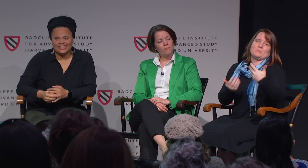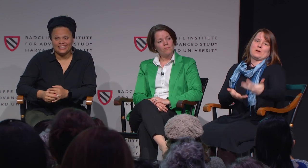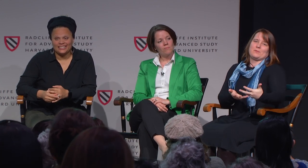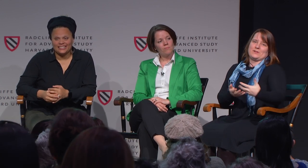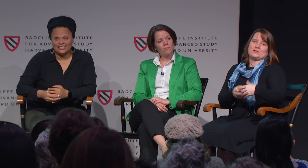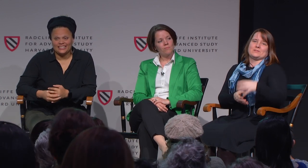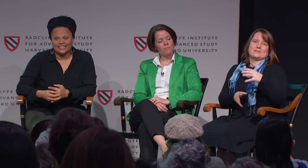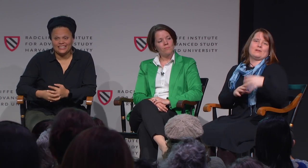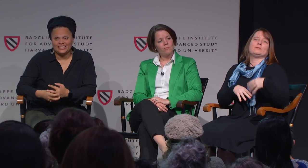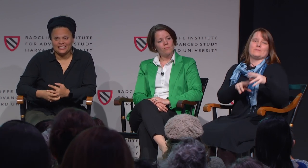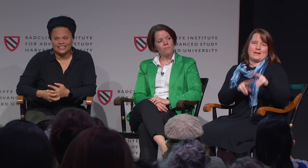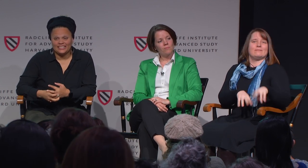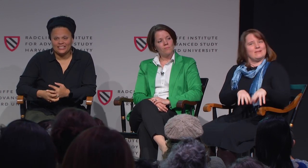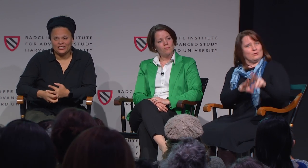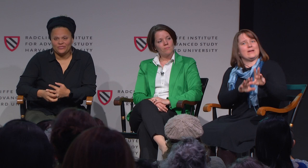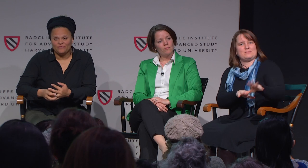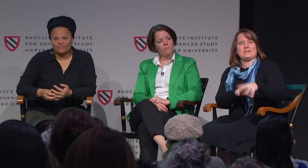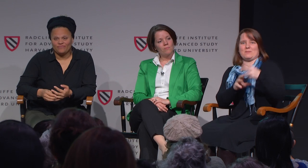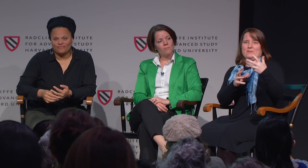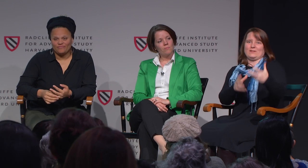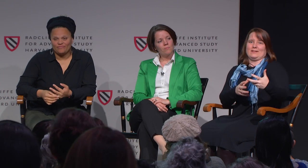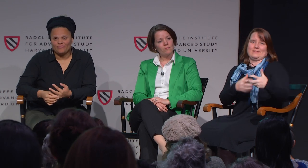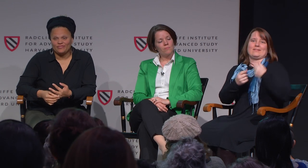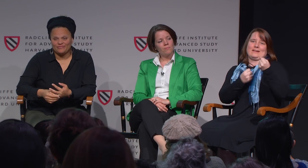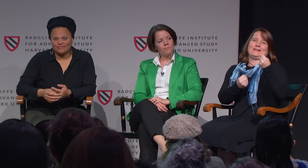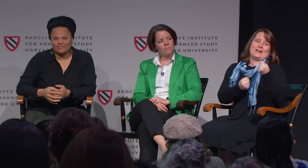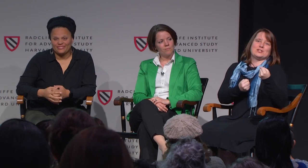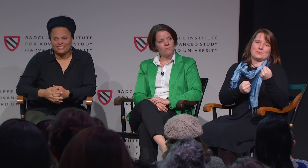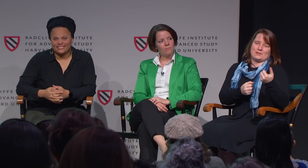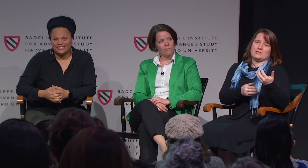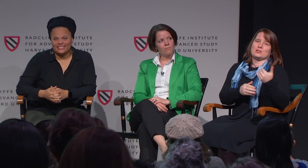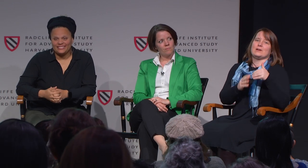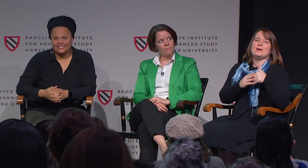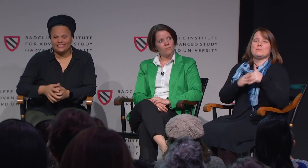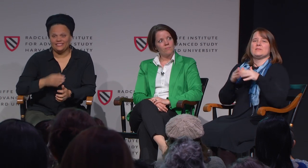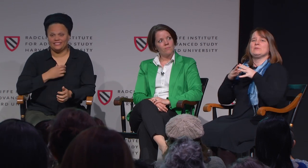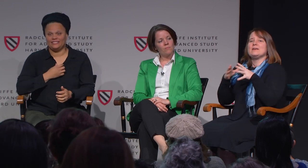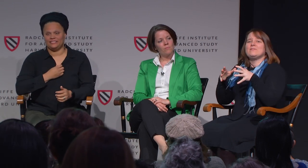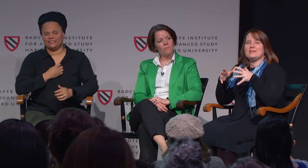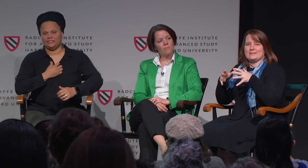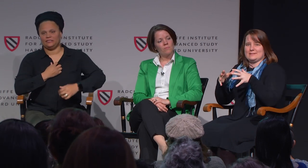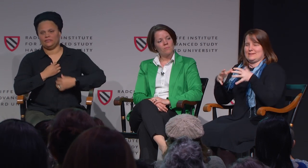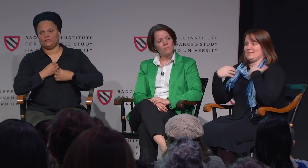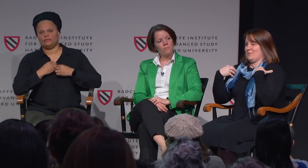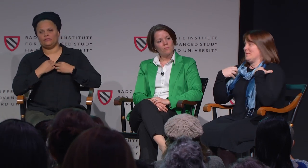and paraprofessionals, looking up to them and feeling that connection with their teacher. But we definitely see--